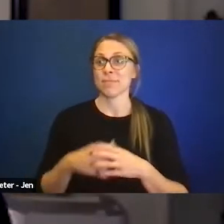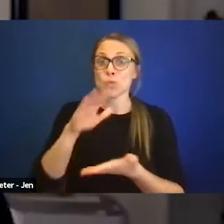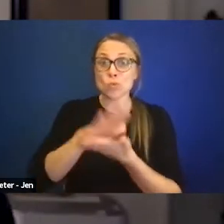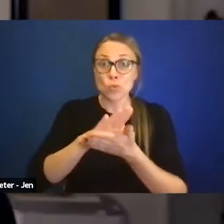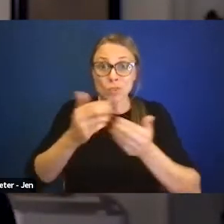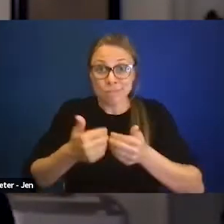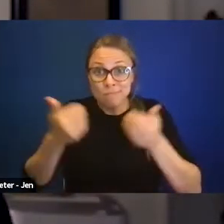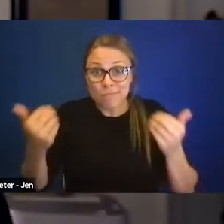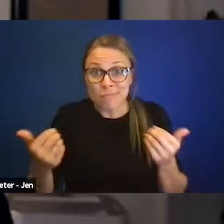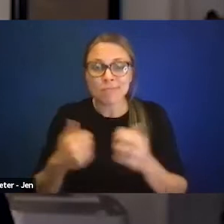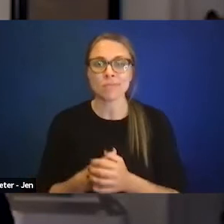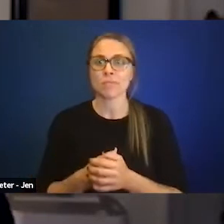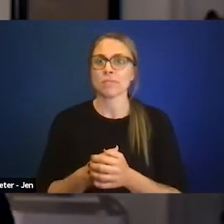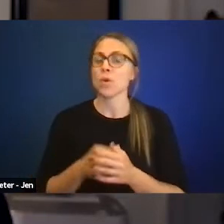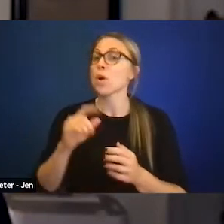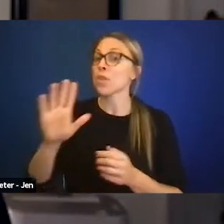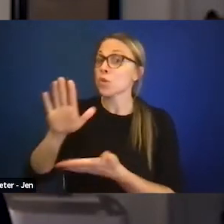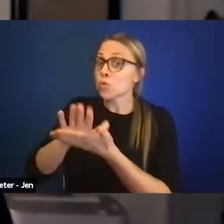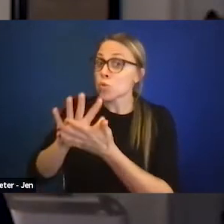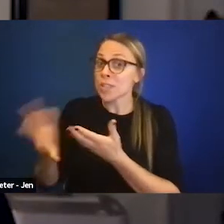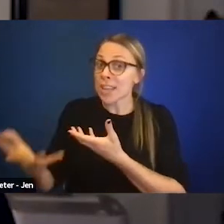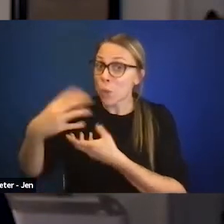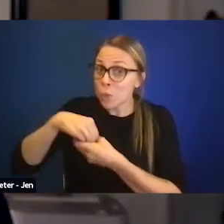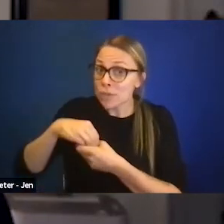Are they in inclusive schools? Are they in inclusive classrooms?